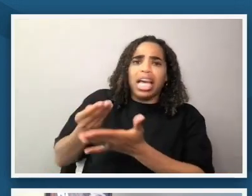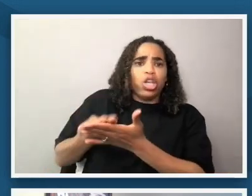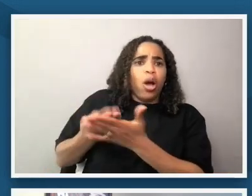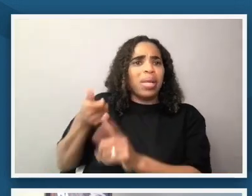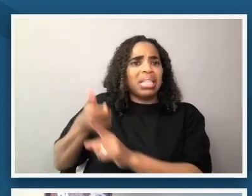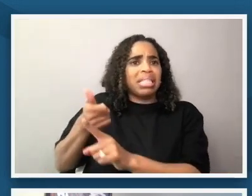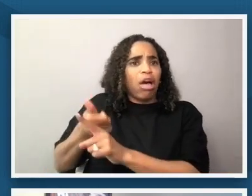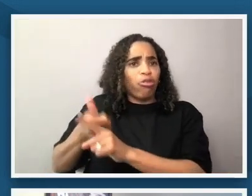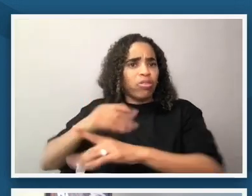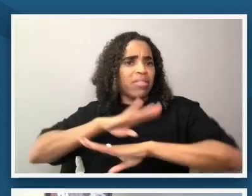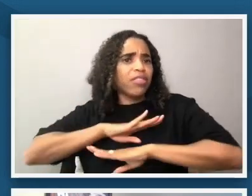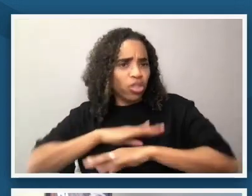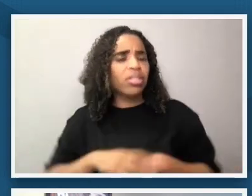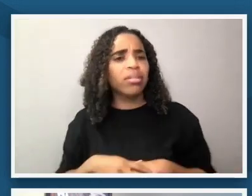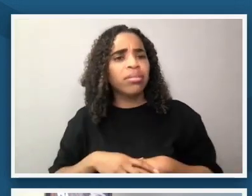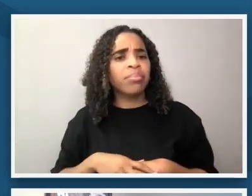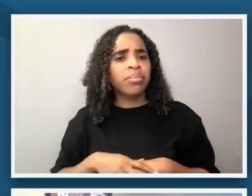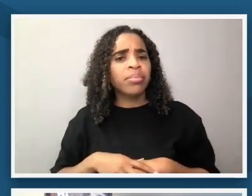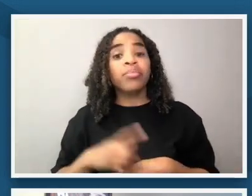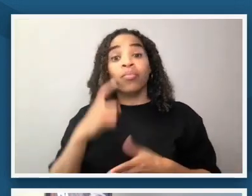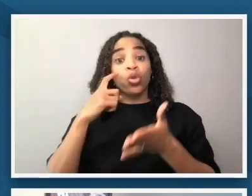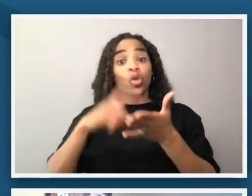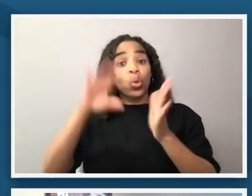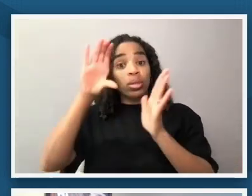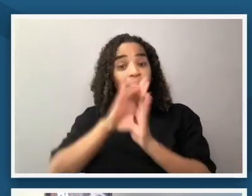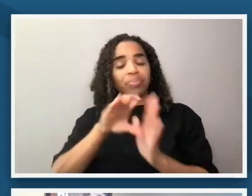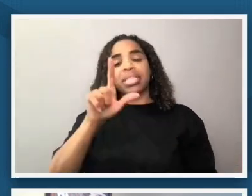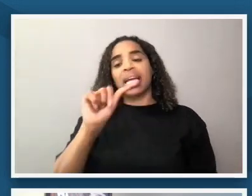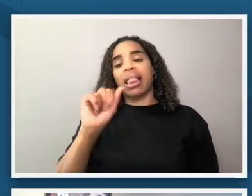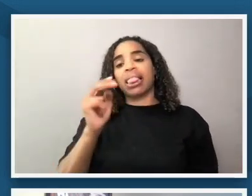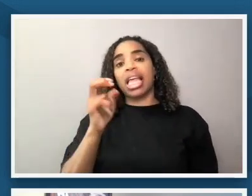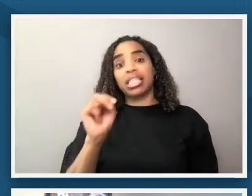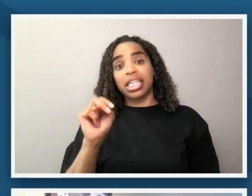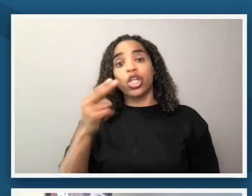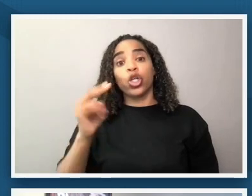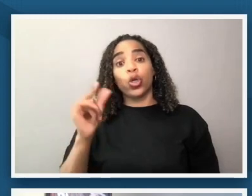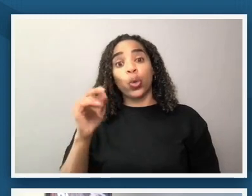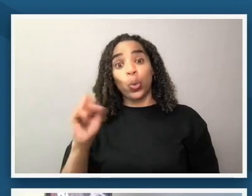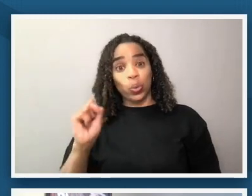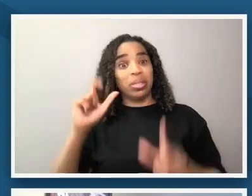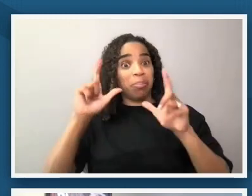here you see a portrait of the poet langston hughes from